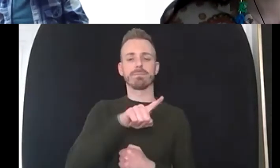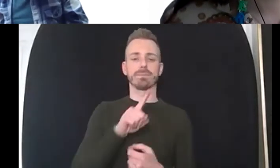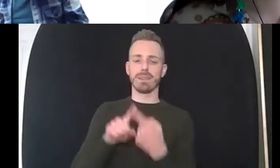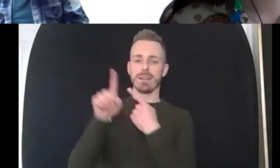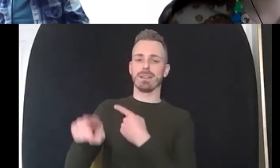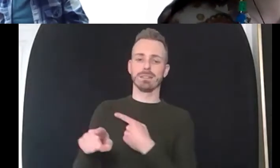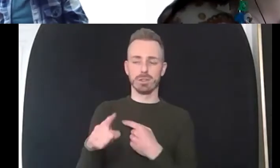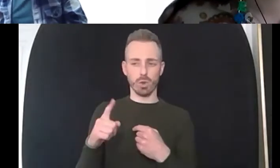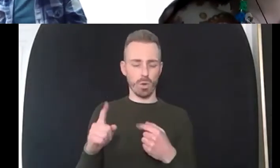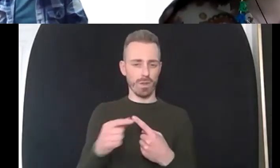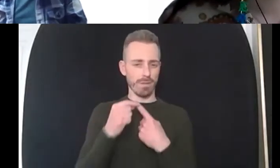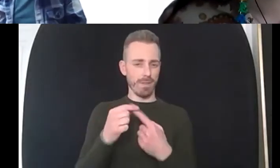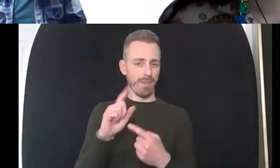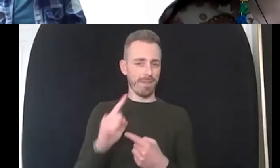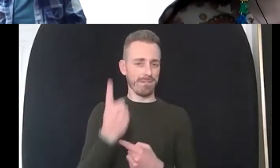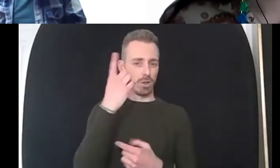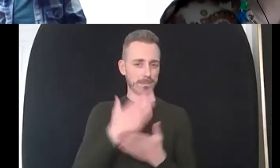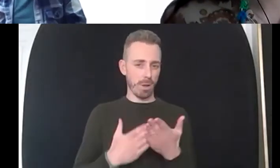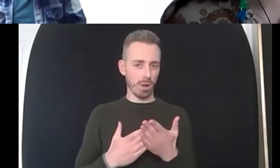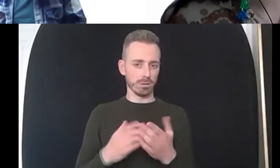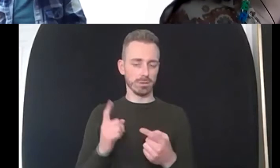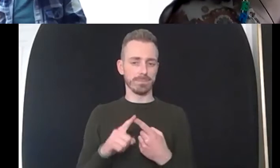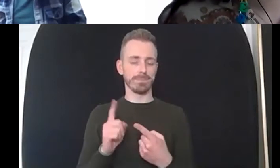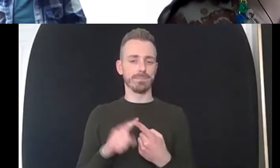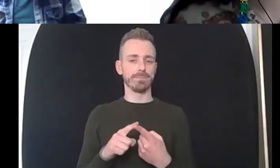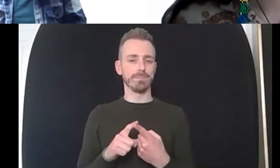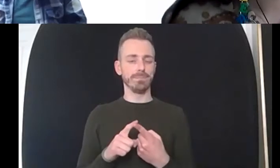the question this is exactly what we were talking about before in terms of resilience